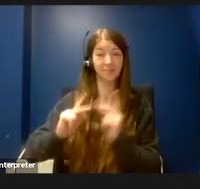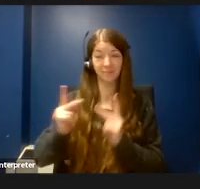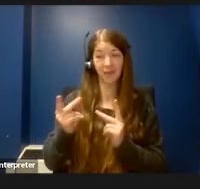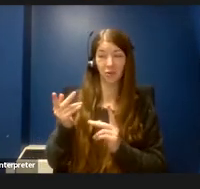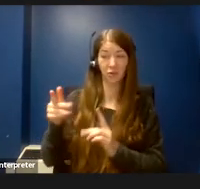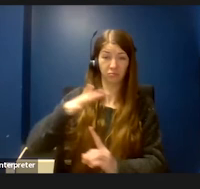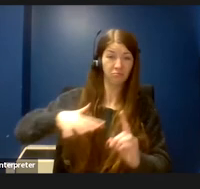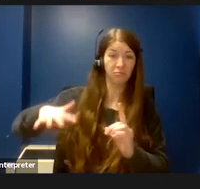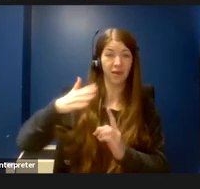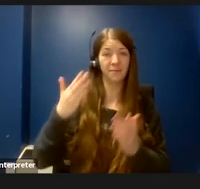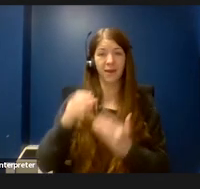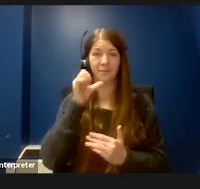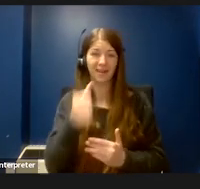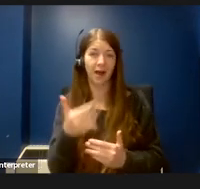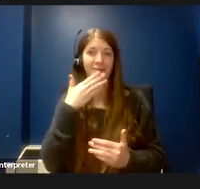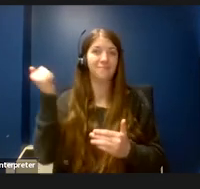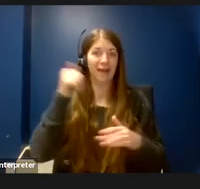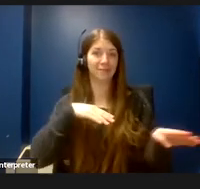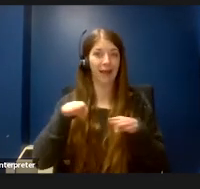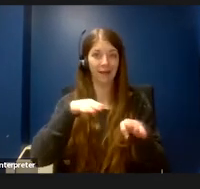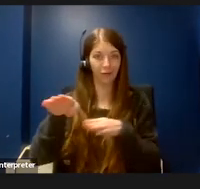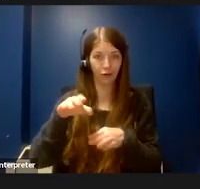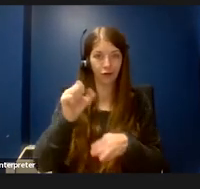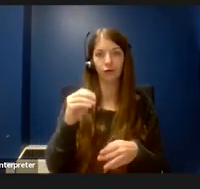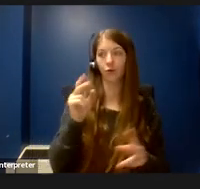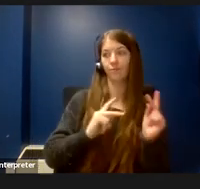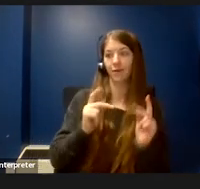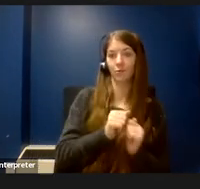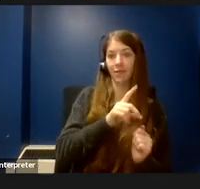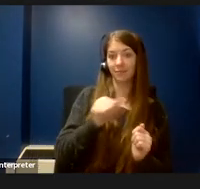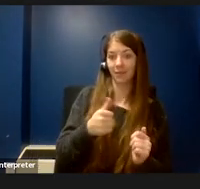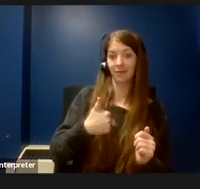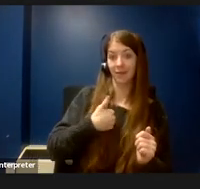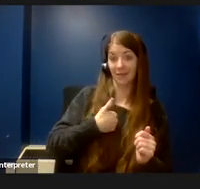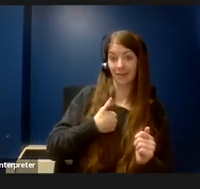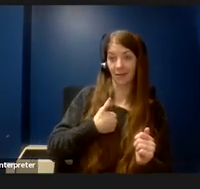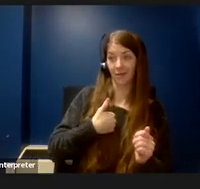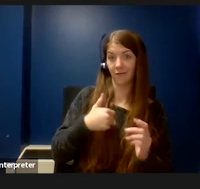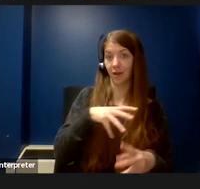For a person with a visible disability, such as myself, that can feel unsafe.